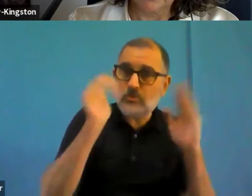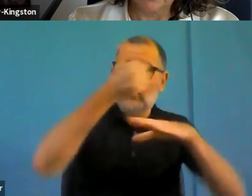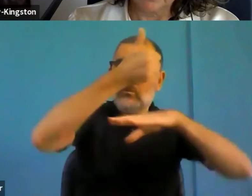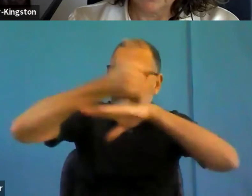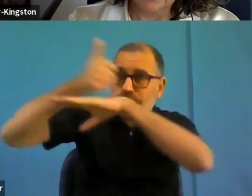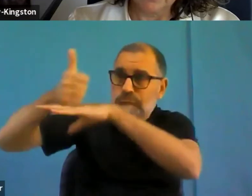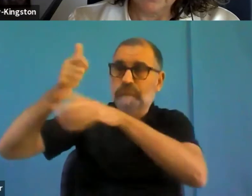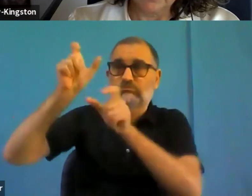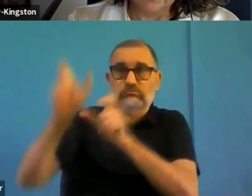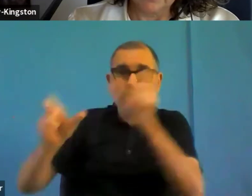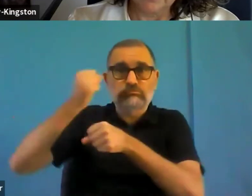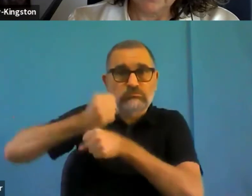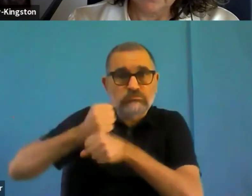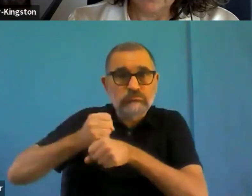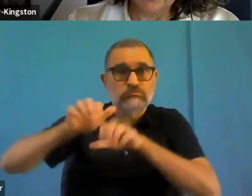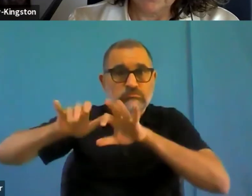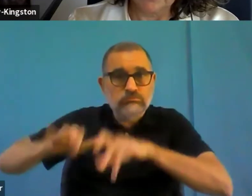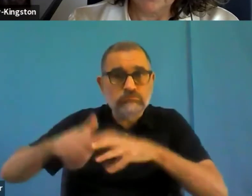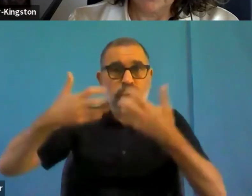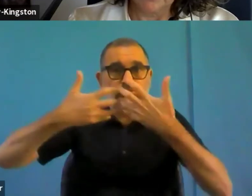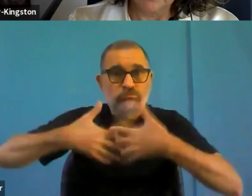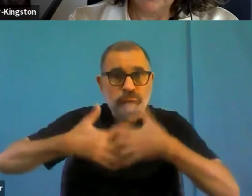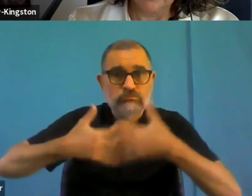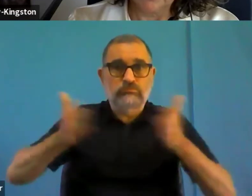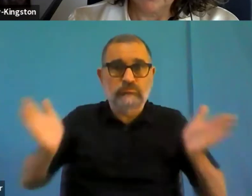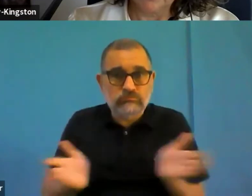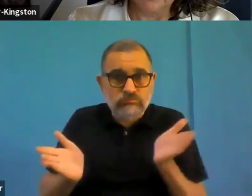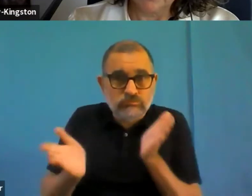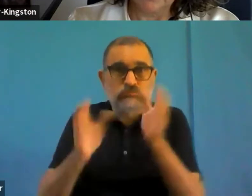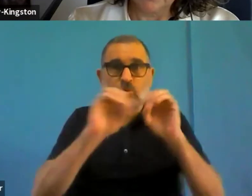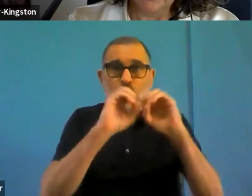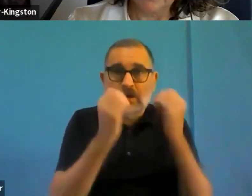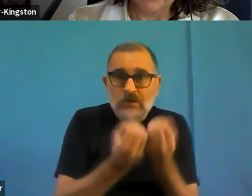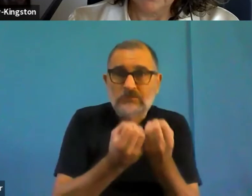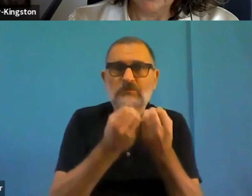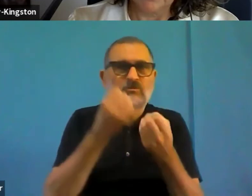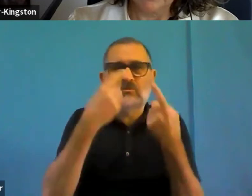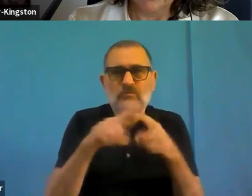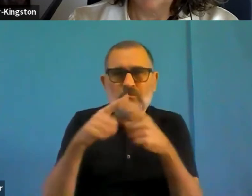disabilities users, because we are in the same boat here and we cannot sink we cannot